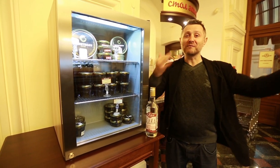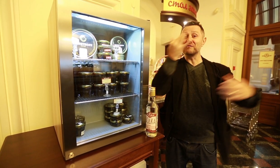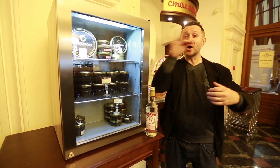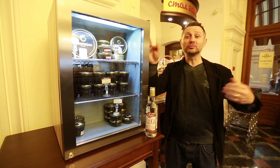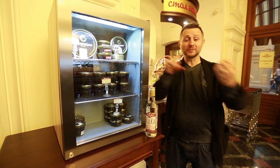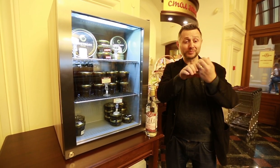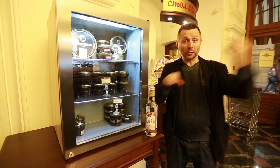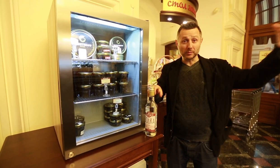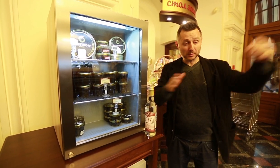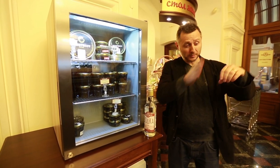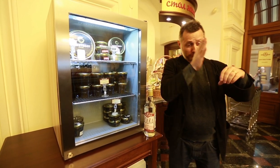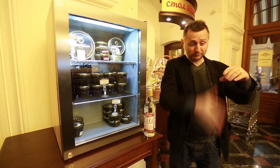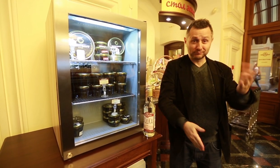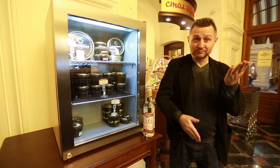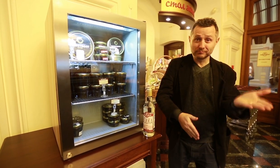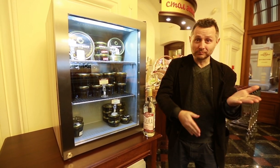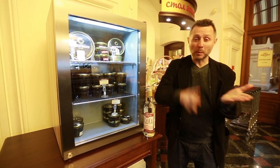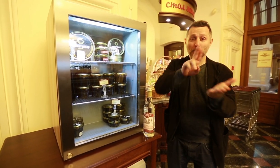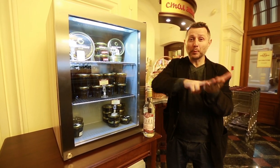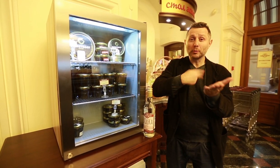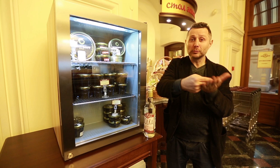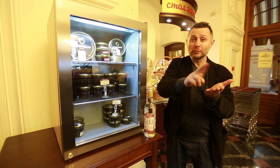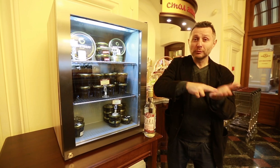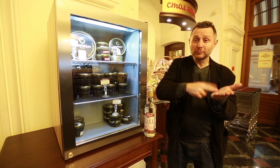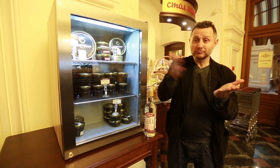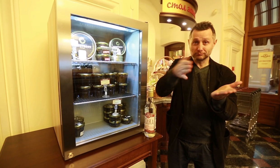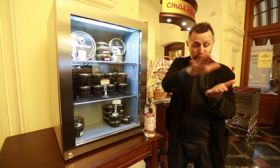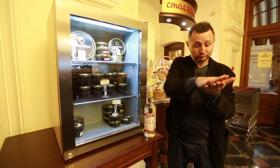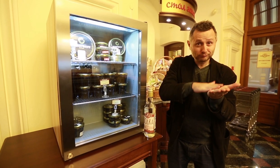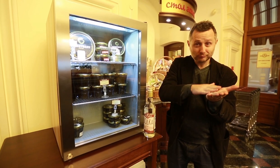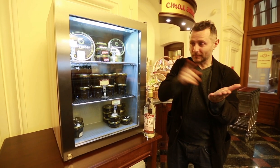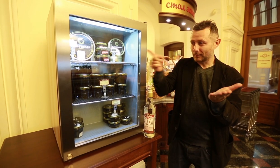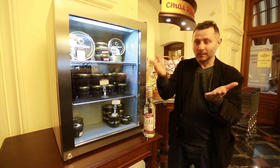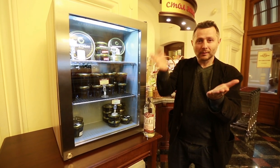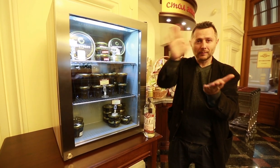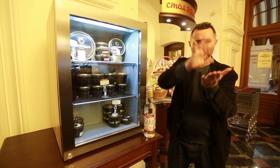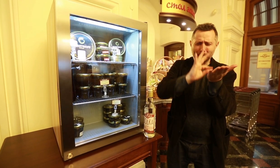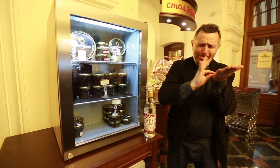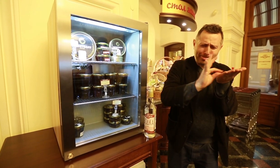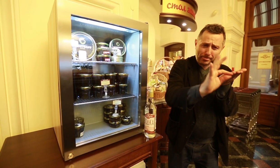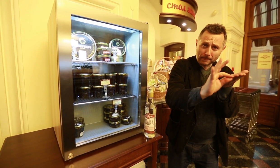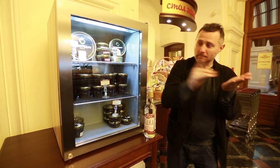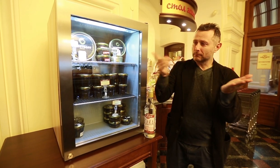butter on it, then spread a little bit of caviar atop the butter and then make